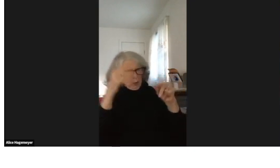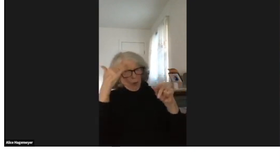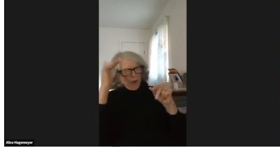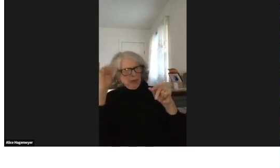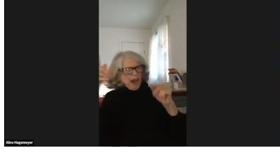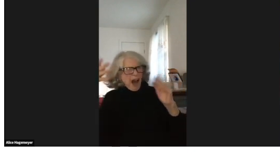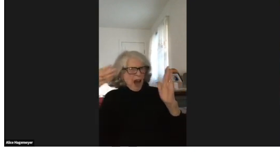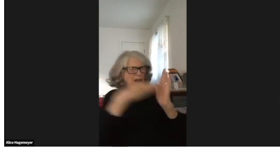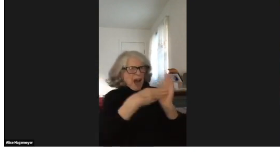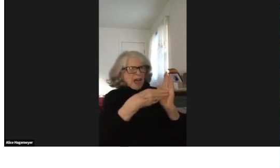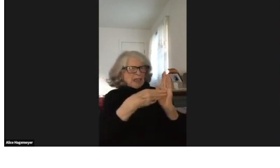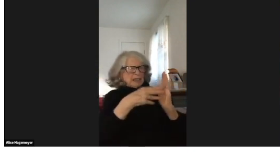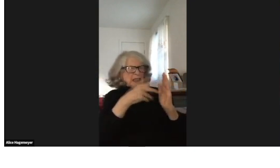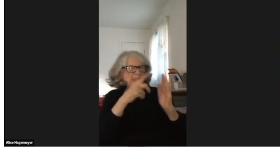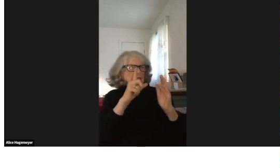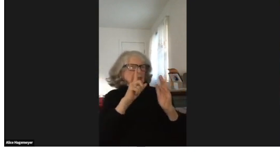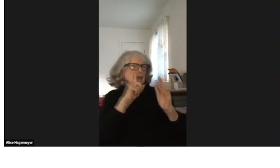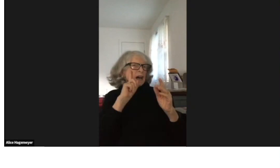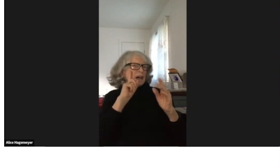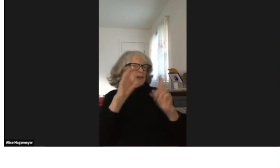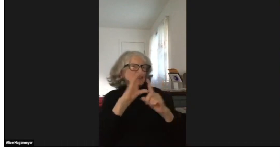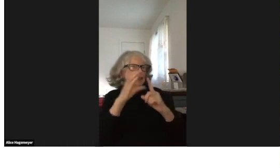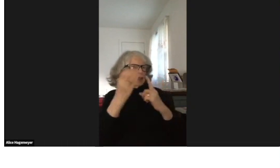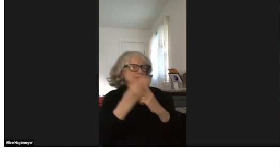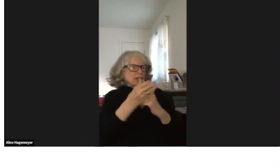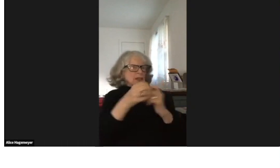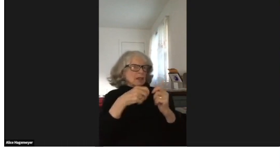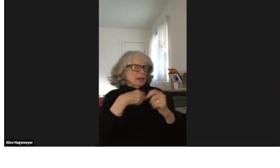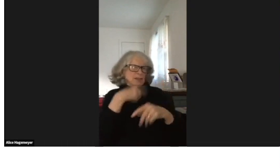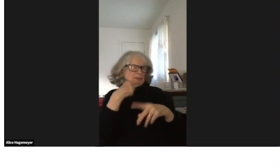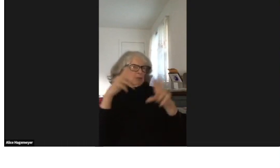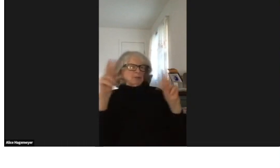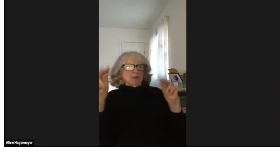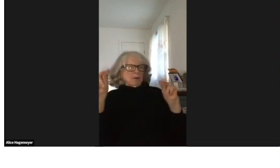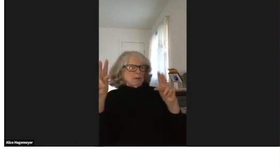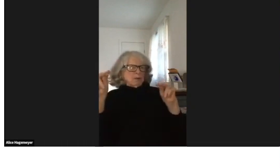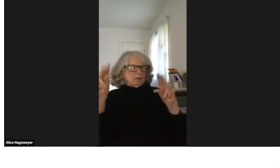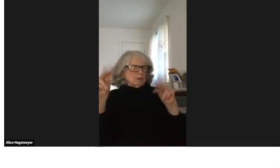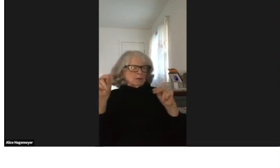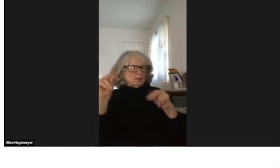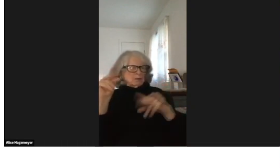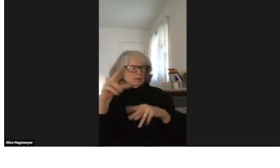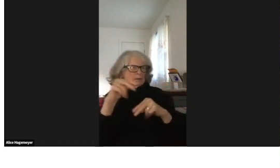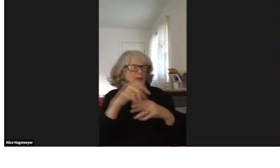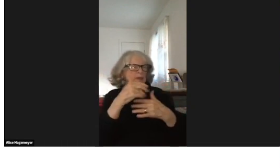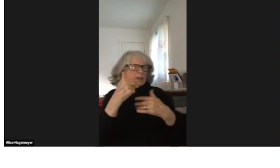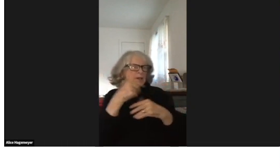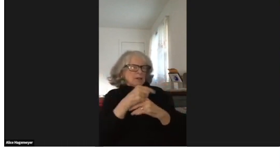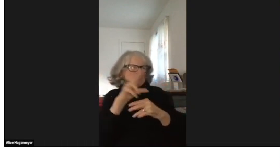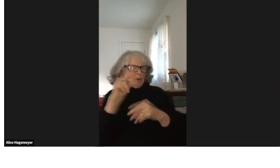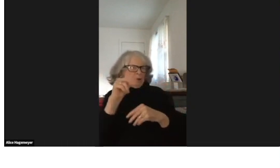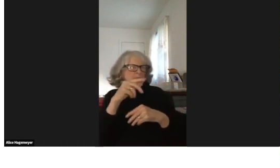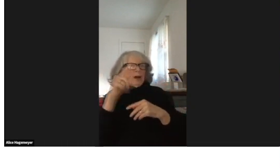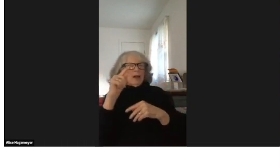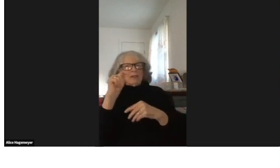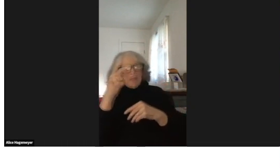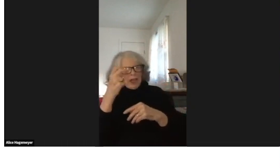I know a lot of people say, "No, don't work with A. G. Bell, they're against deaf culture." Well, I disagree.